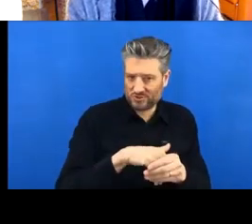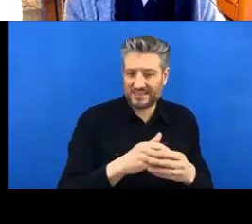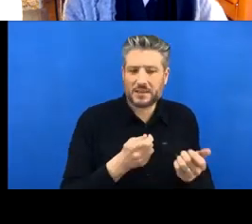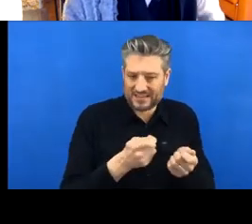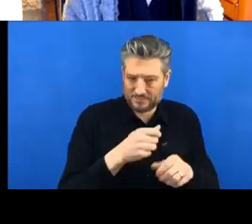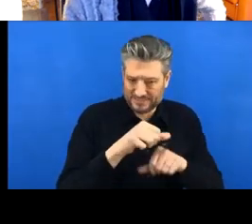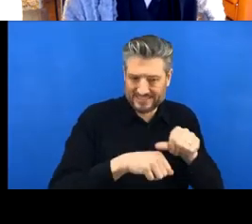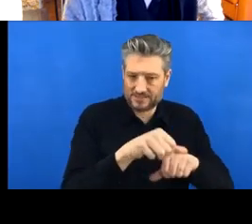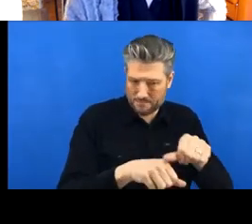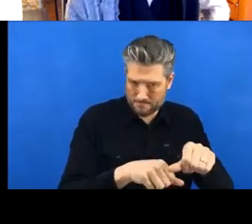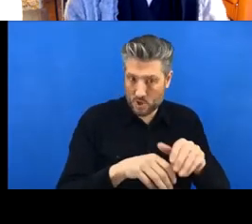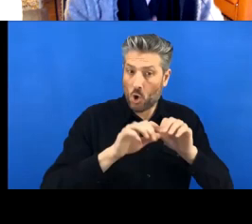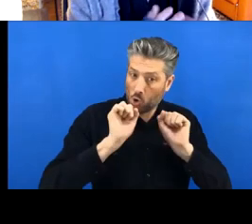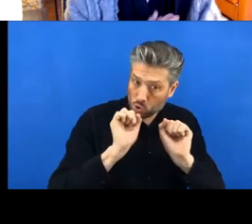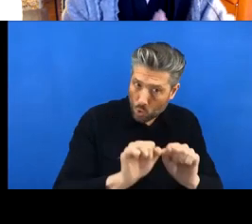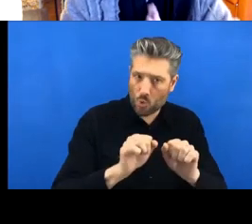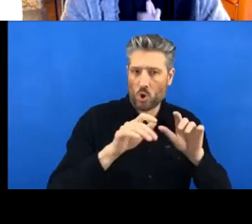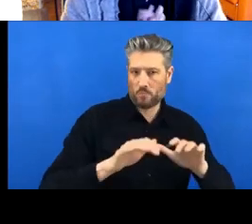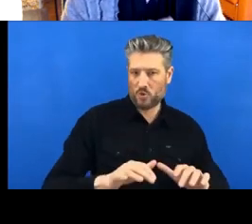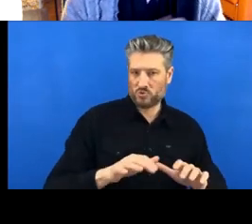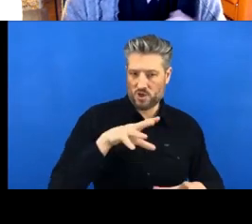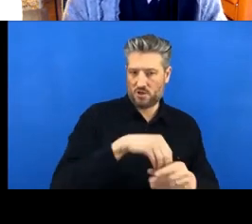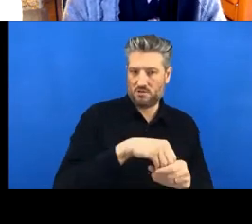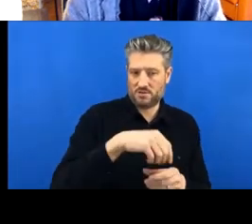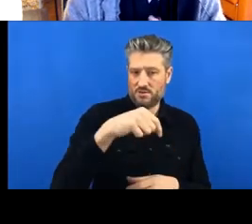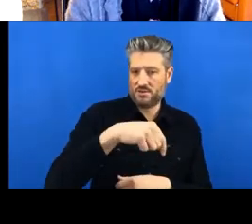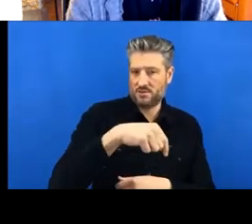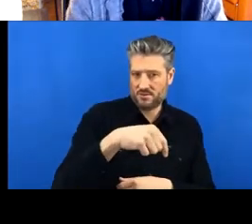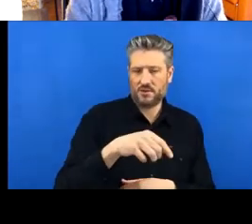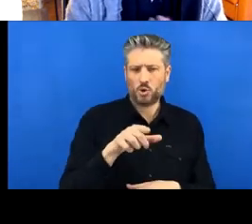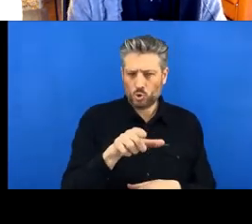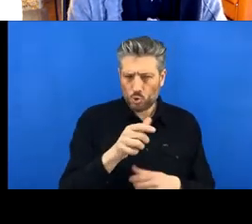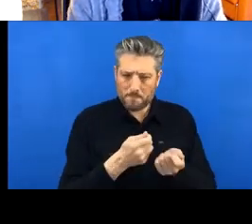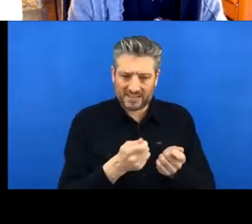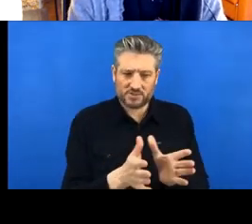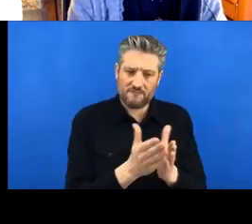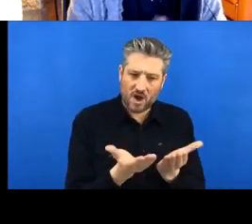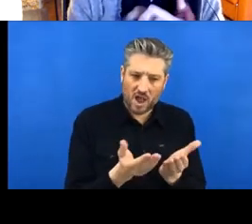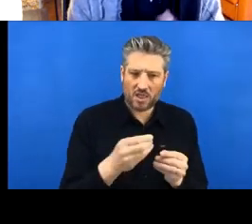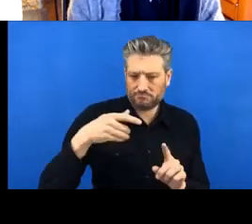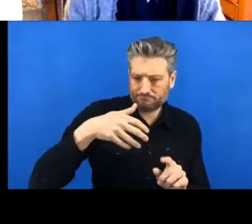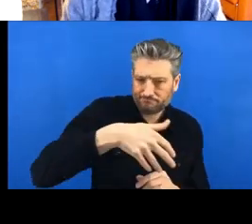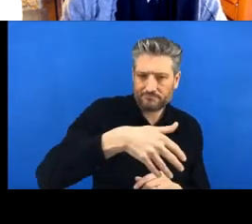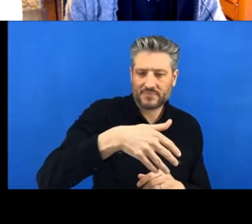And that's a folder that we'd like to track and do version control with. So we're gonna it lets you manage and keep track of your files and the history of the changes to those files,